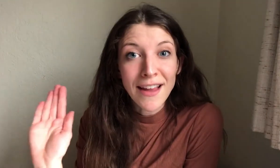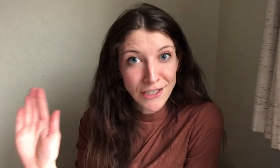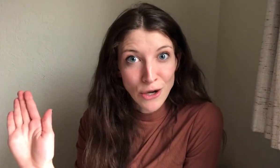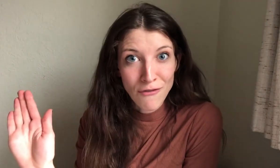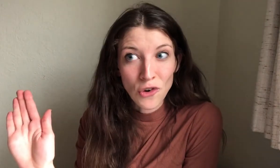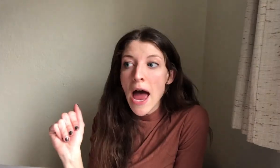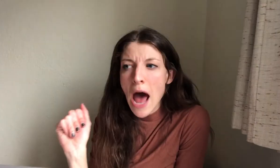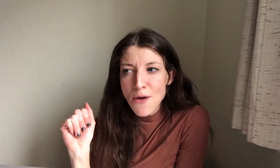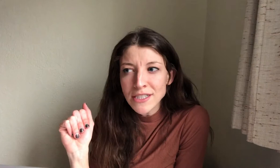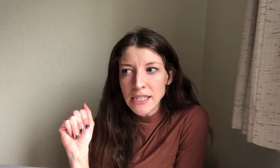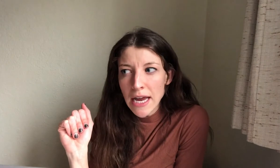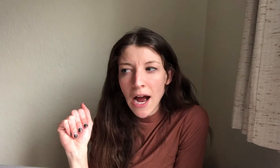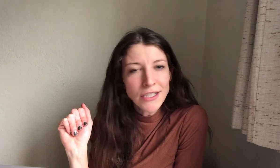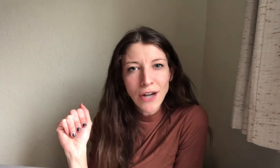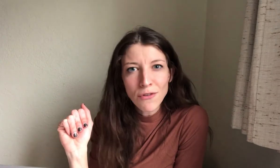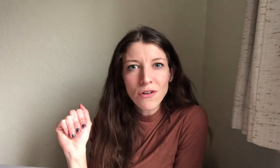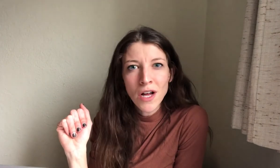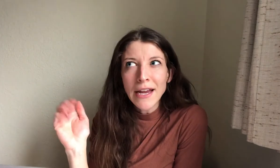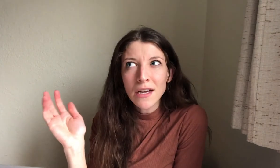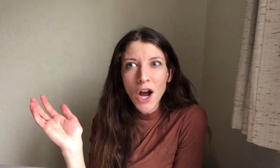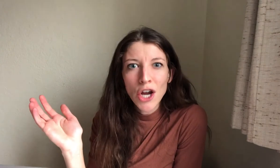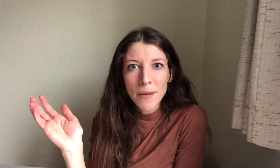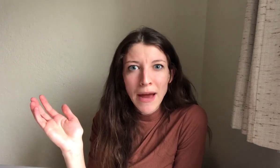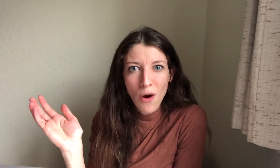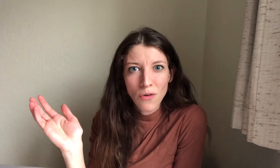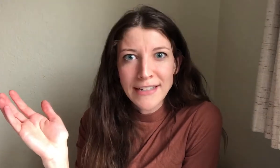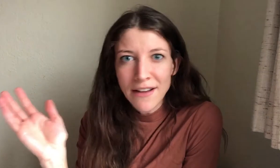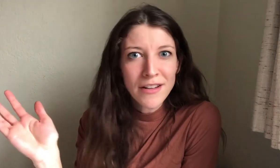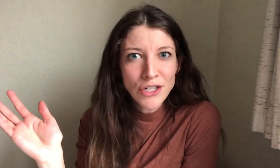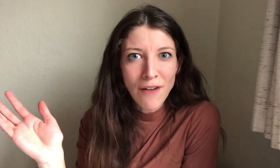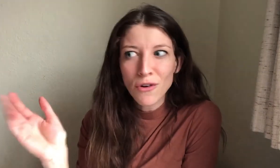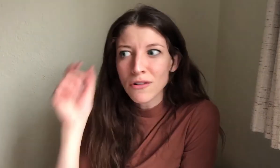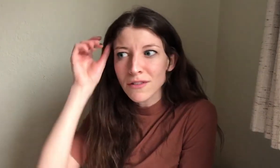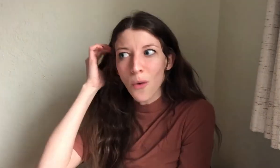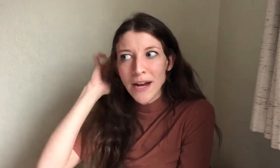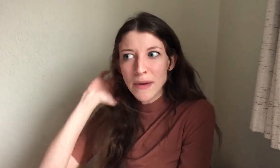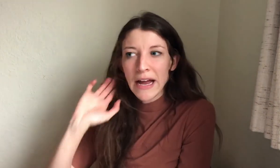like to travel. And I would say I travel, like, a good amount, I definitely travel quite a bit I